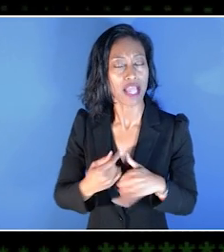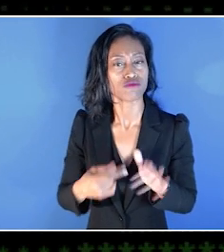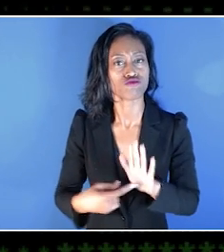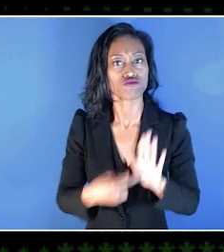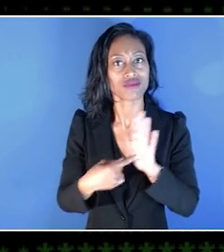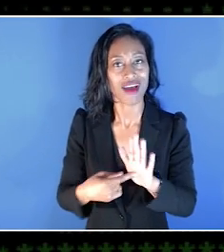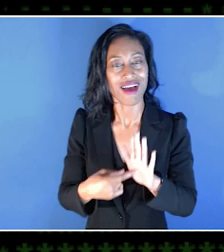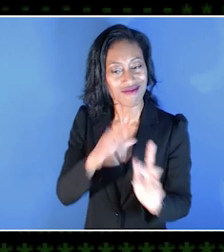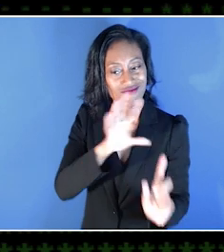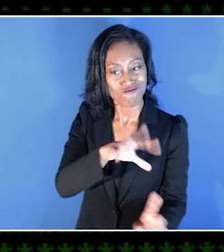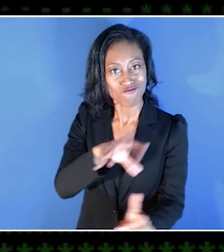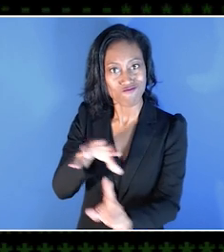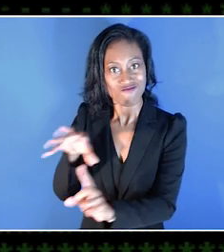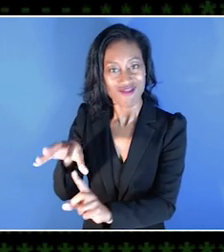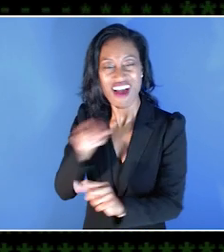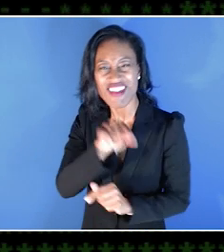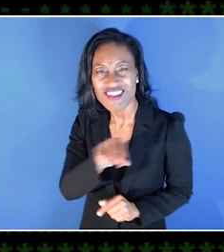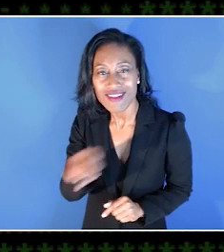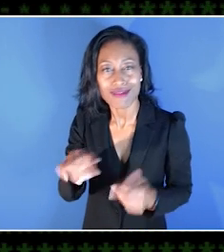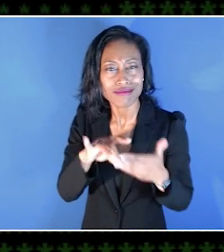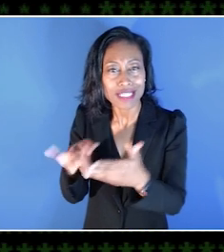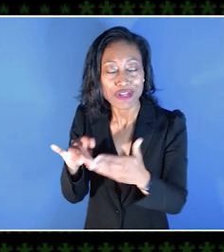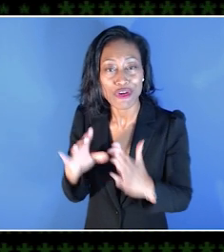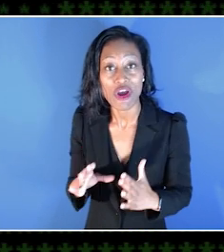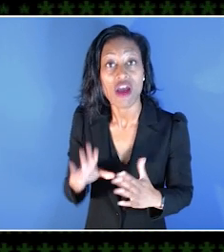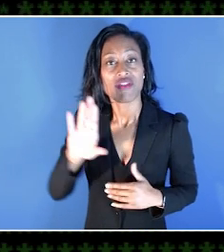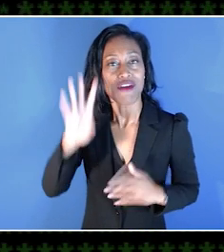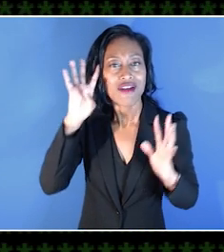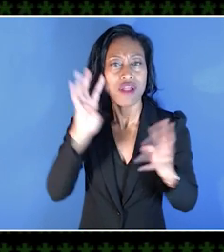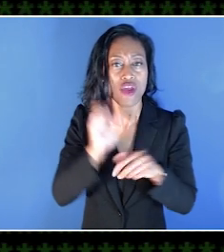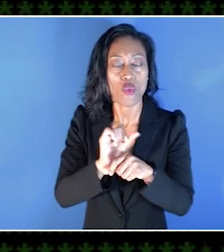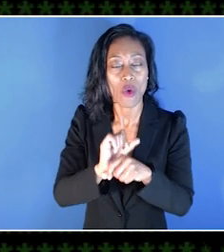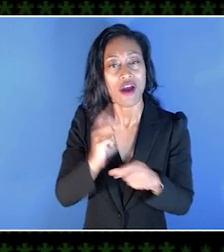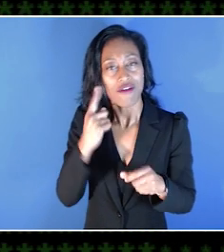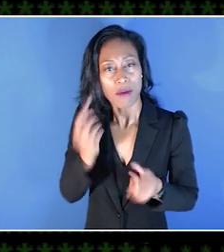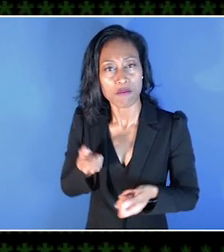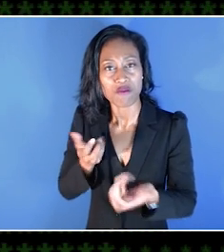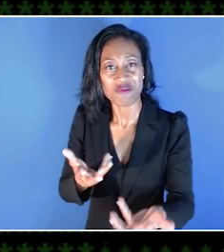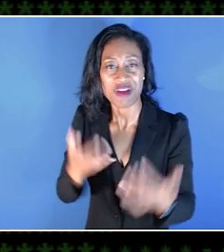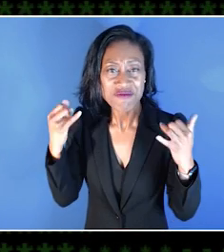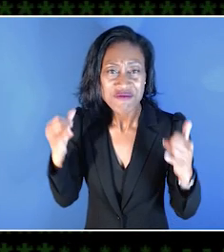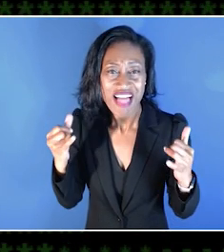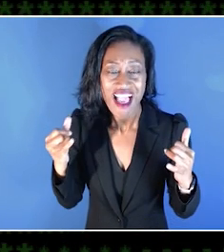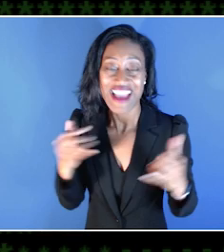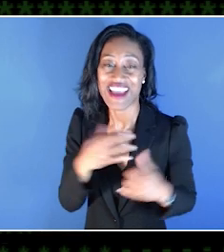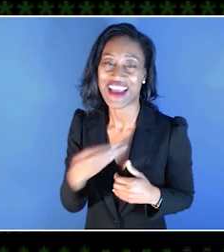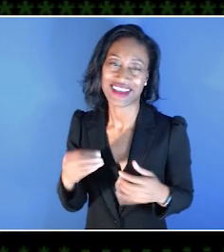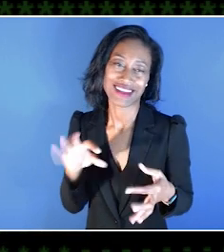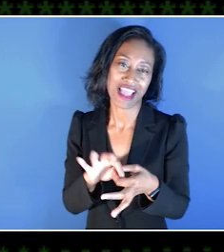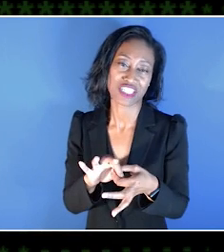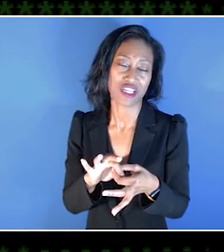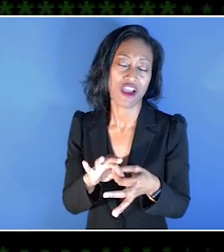and sharing some of the innovative work being done to bring play and connection to everyone, everywhere.